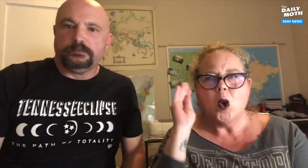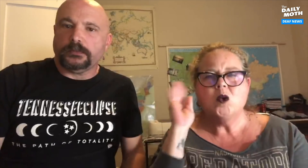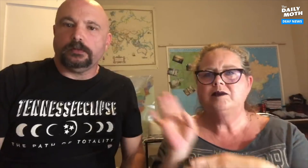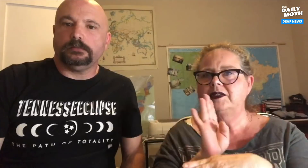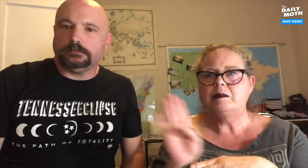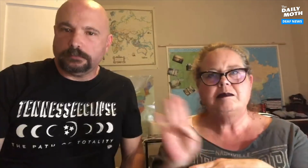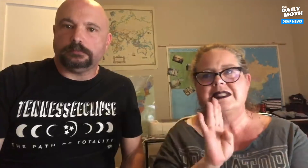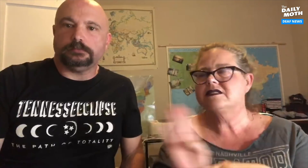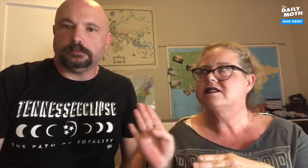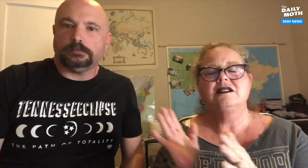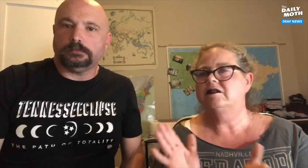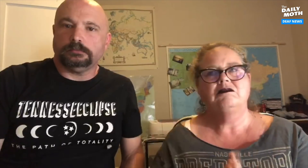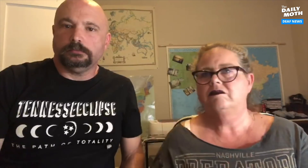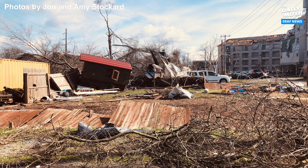Homes and businesses.